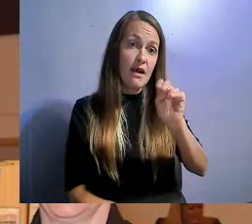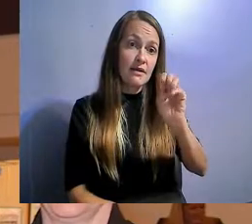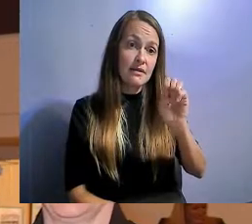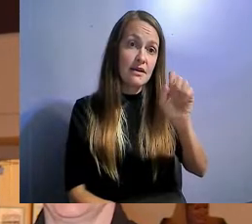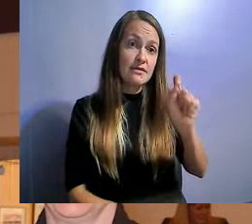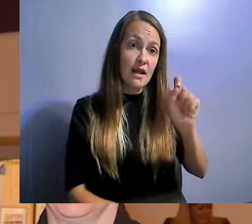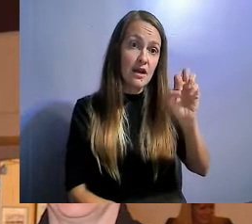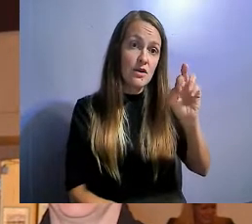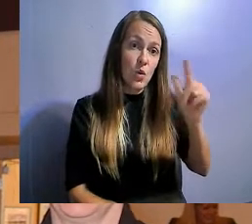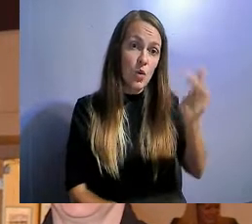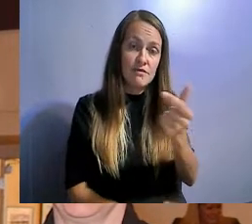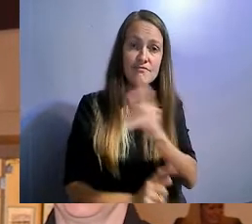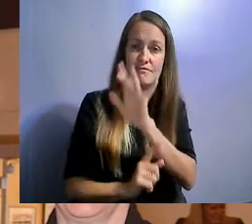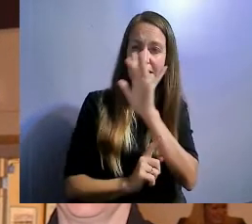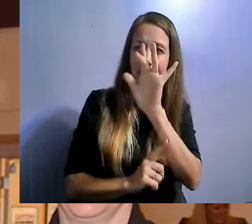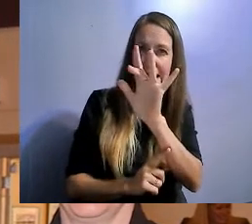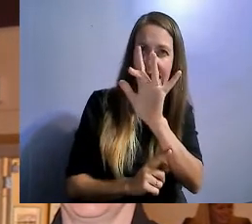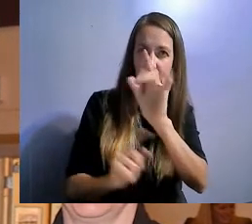We are grateful for your partnership. Thank you.